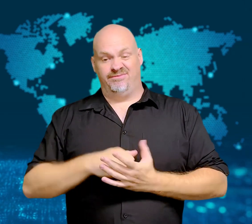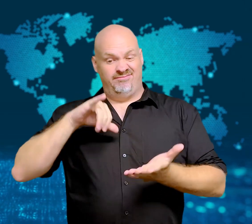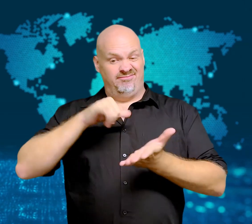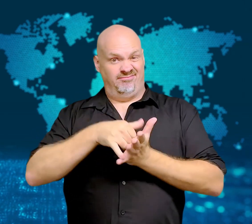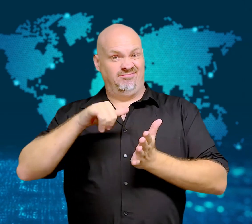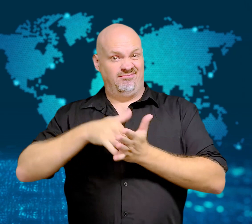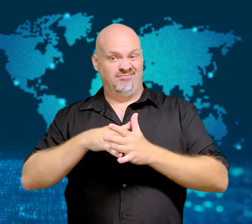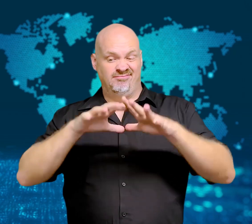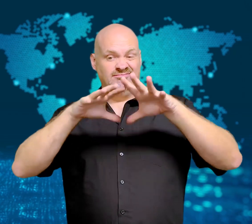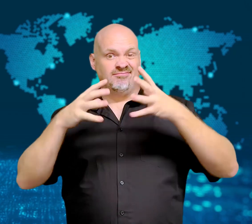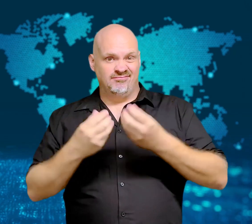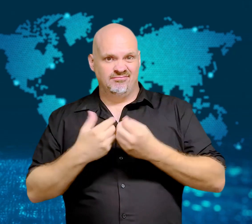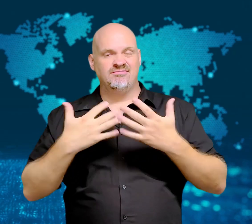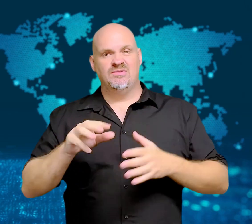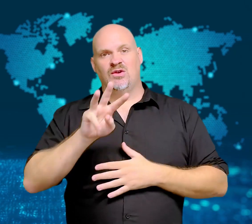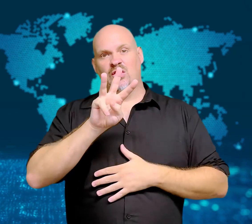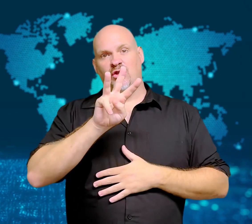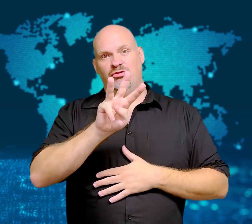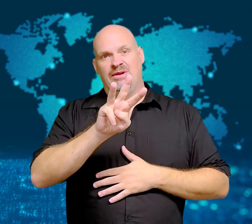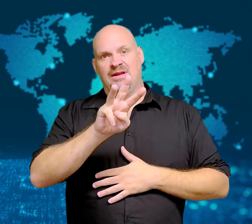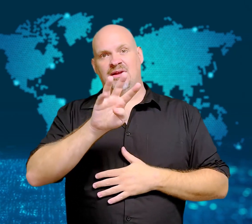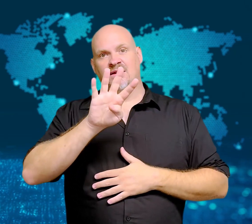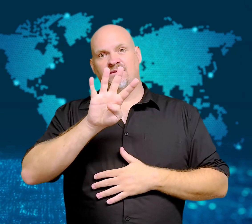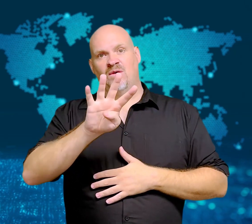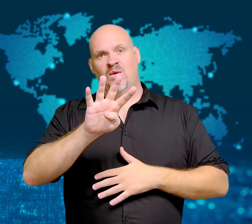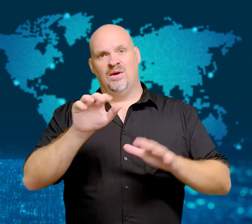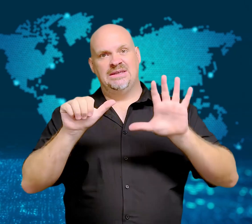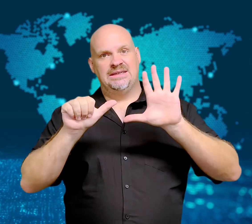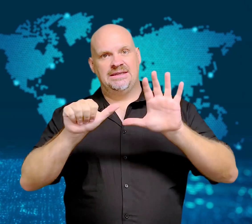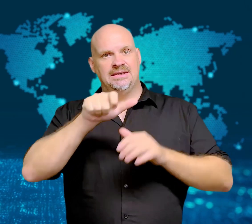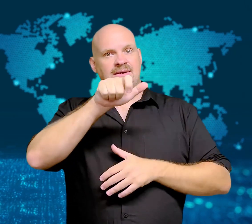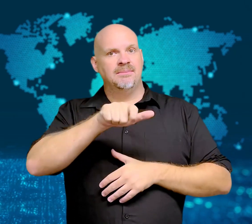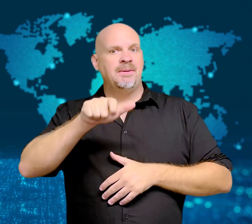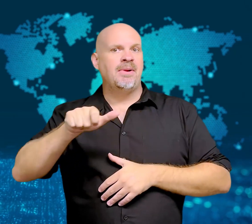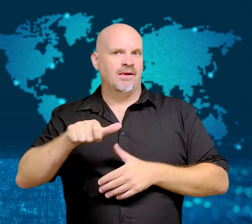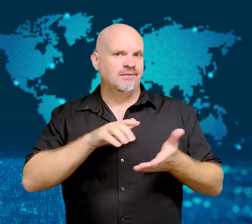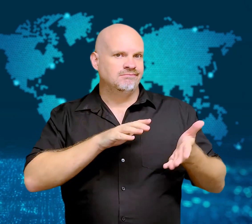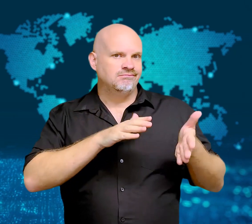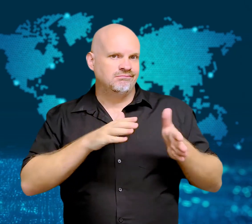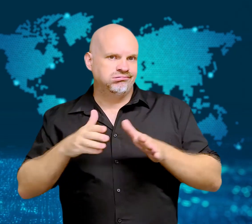In all, 346 people lost their lives.